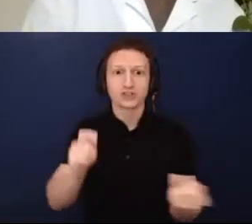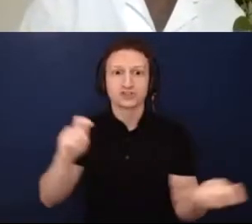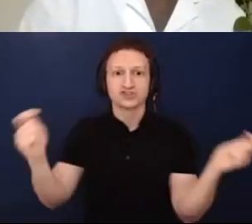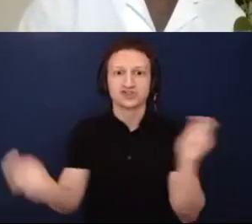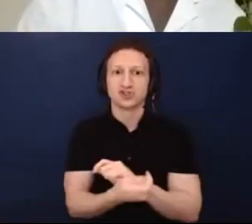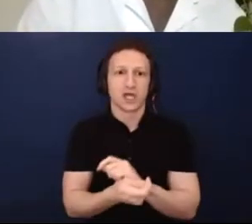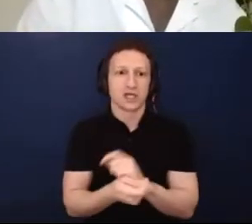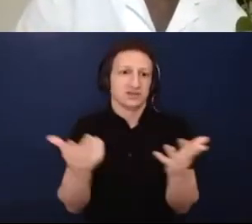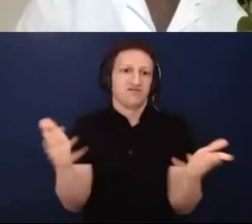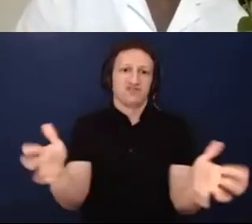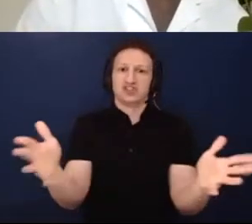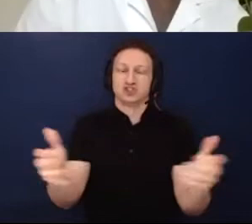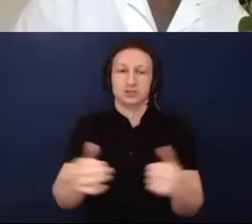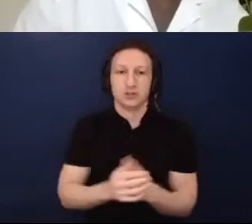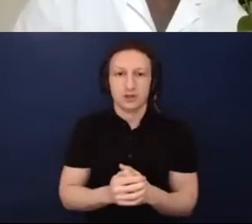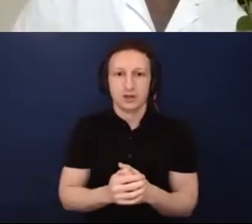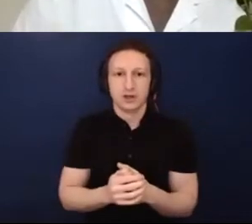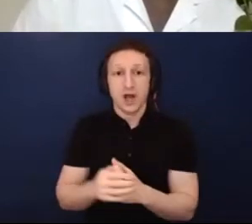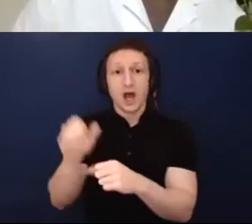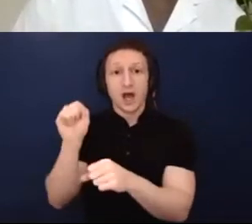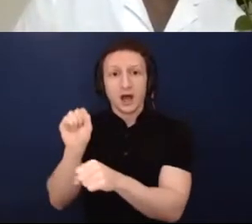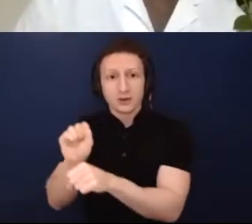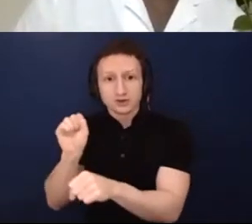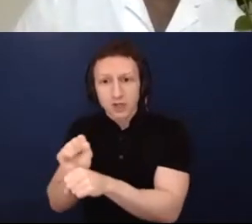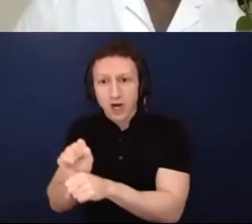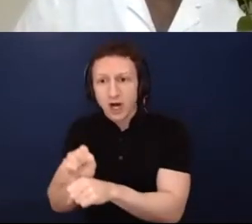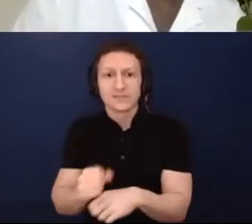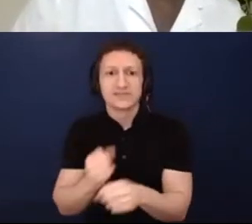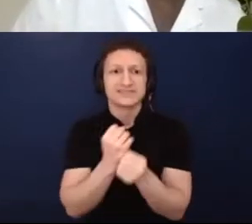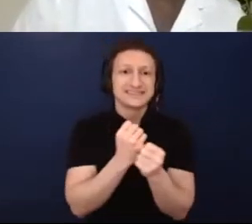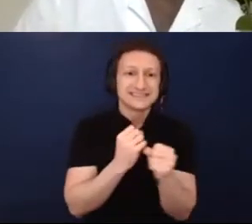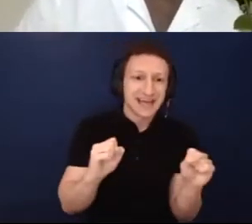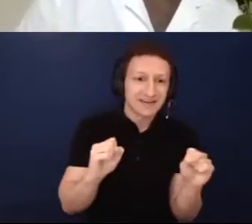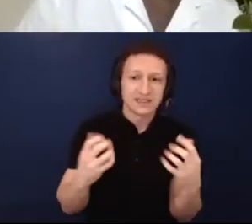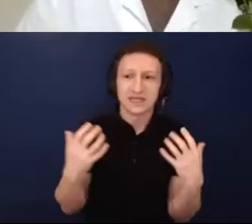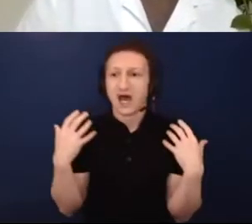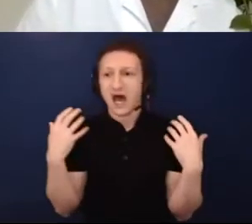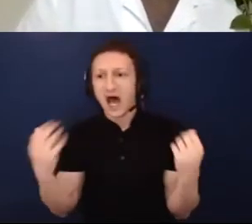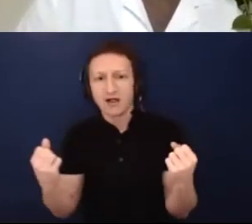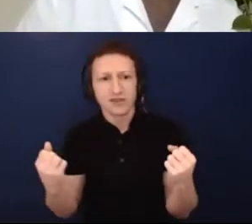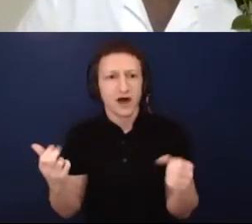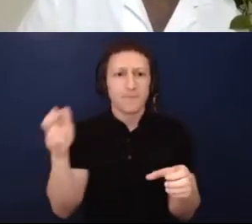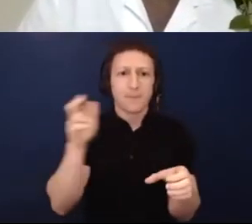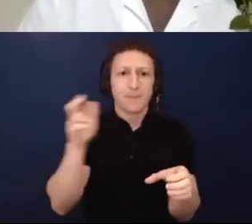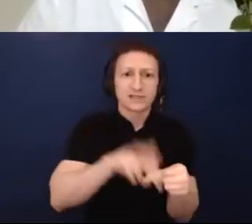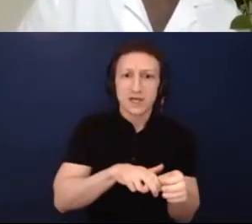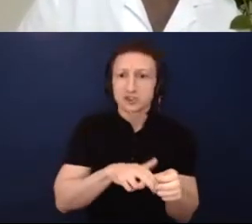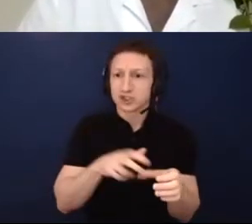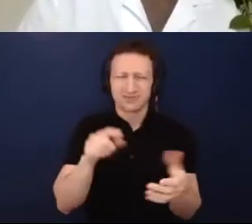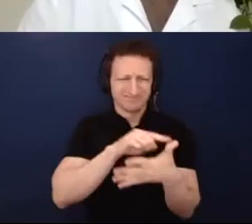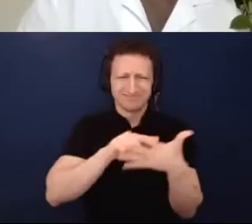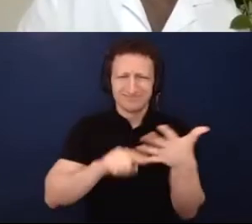safety, around health, around participation, you know around actual